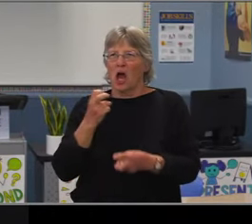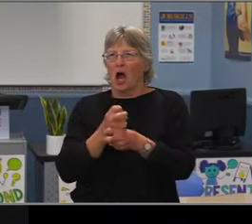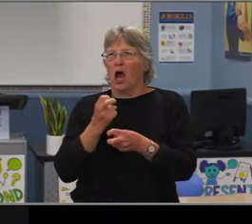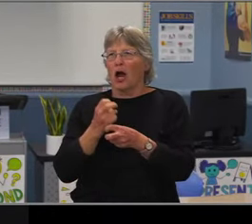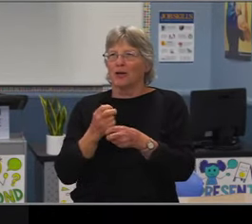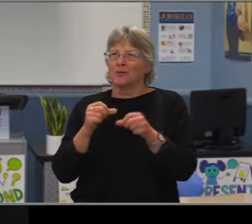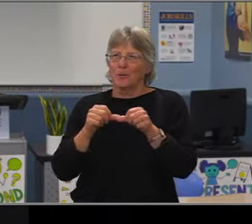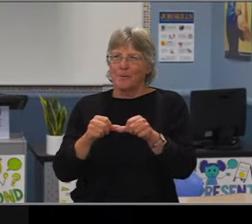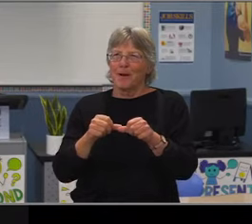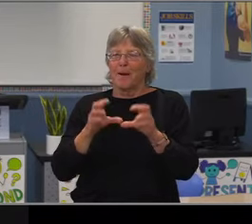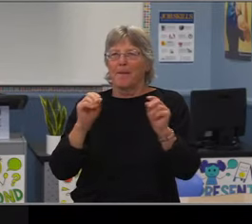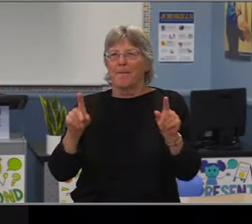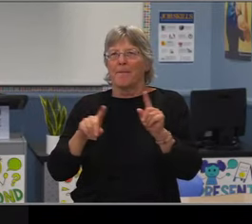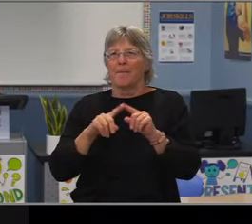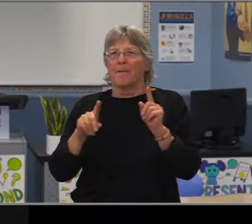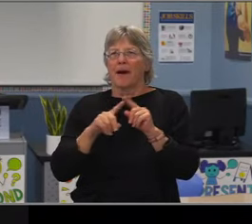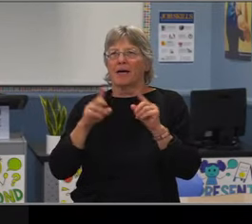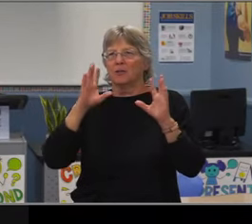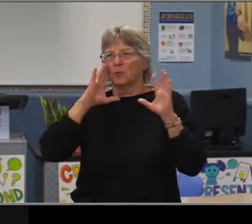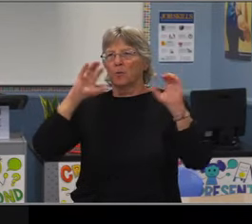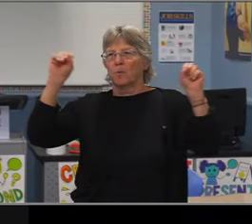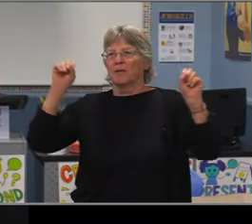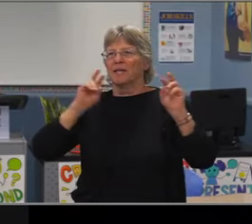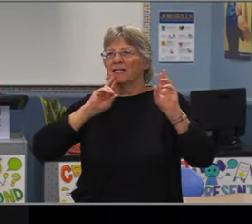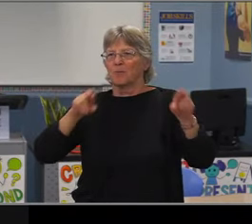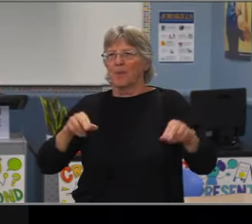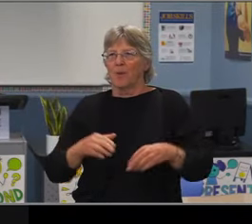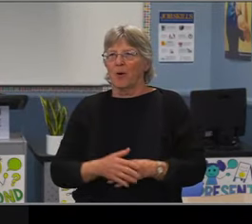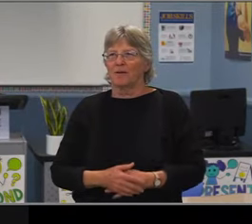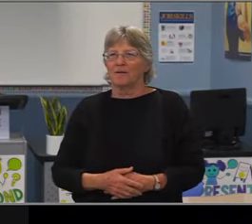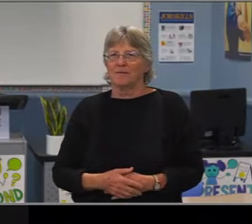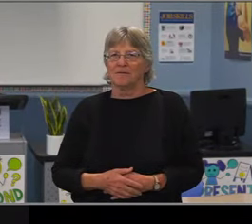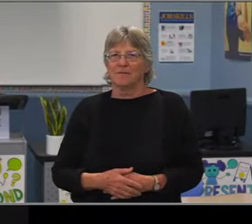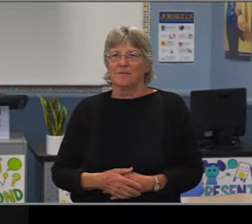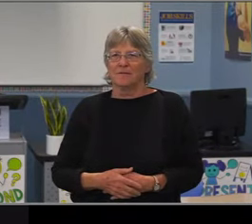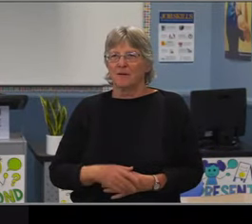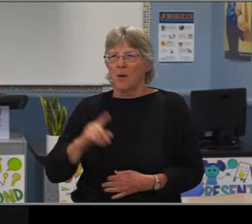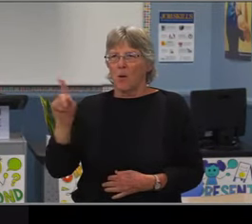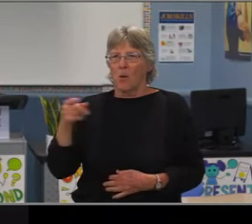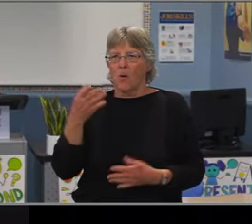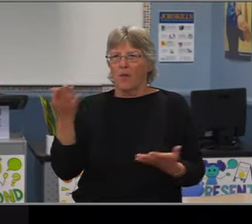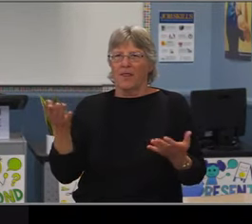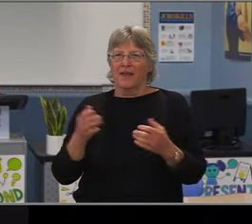That's a very good note to end on this evening. Did we have a motion to adjourn?